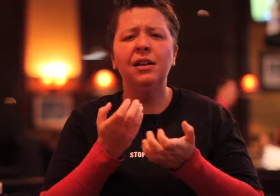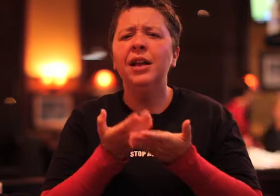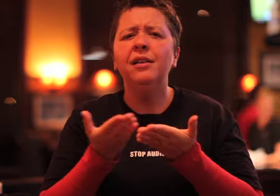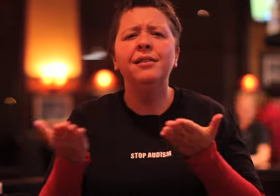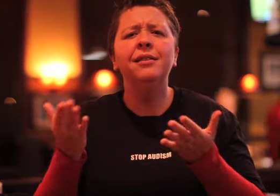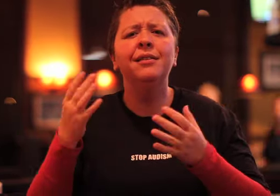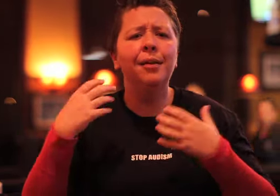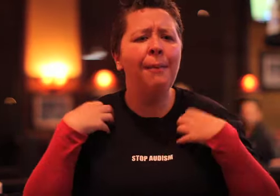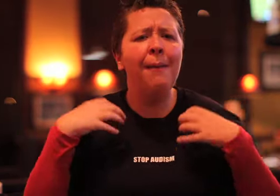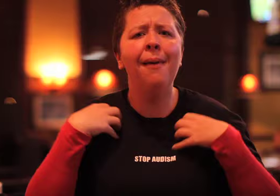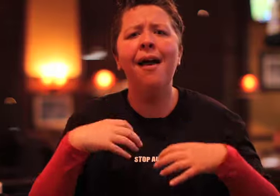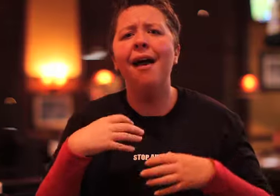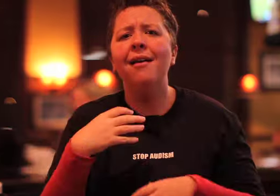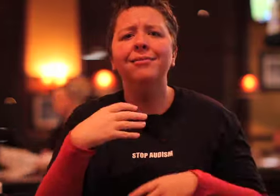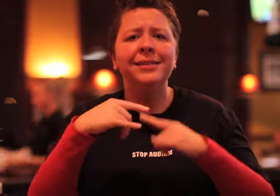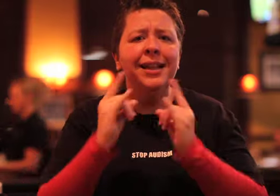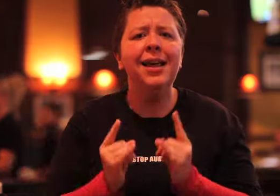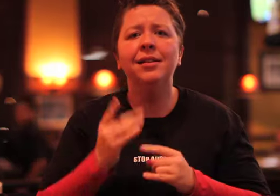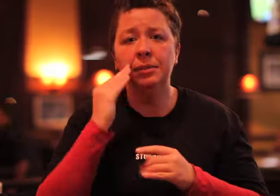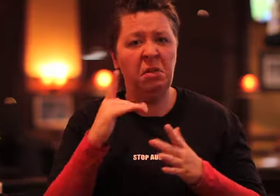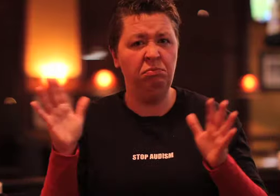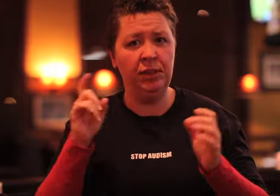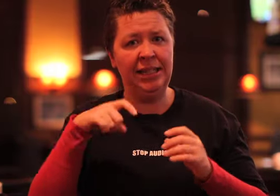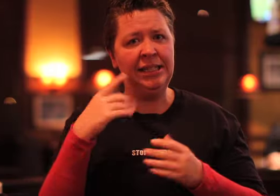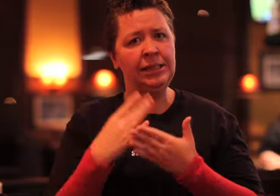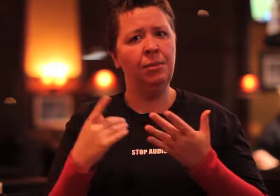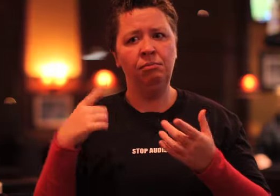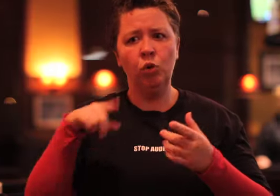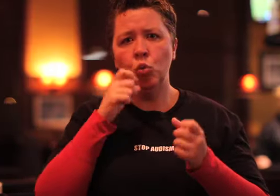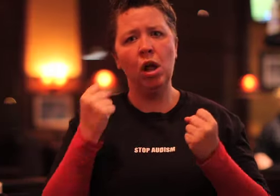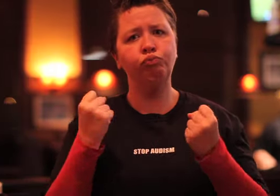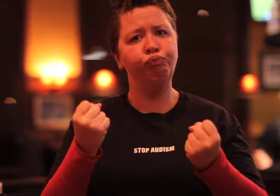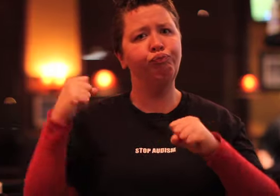(transporting equipment, such as tents and backpacks).